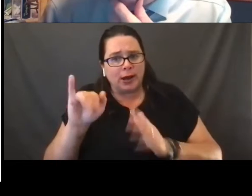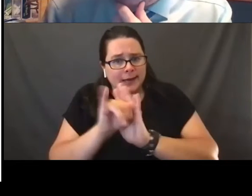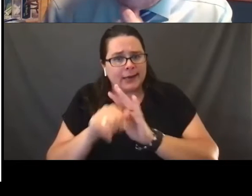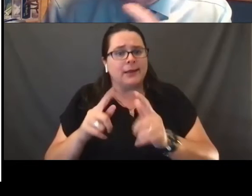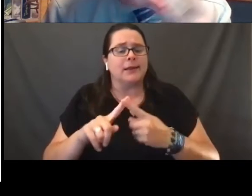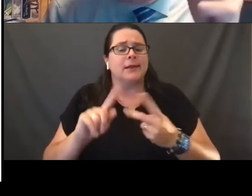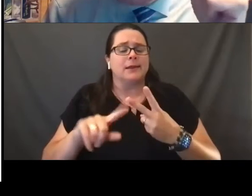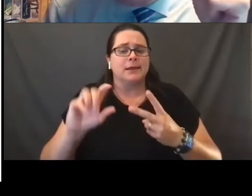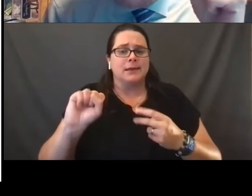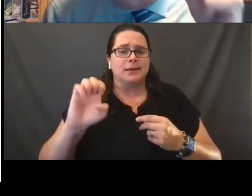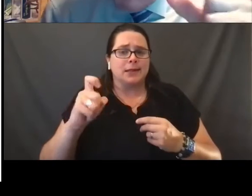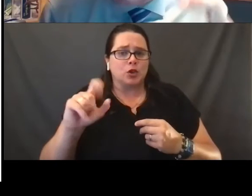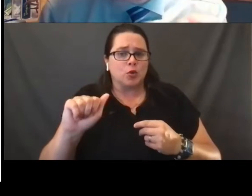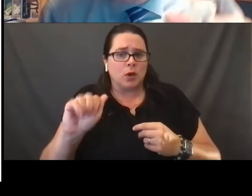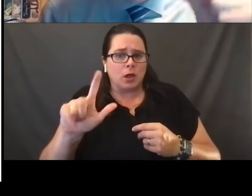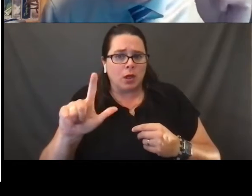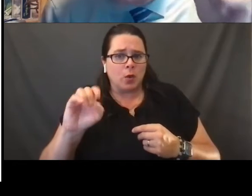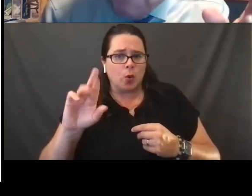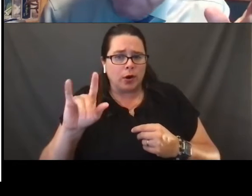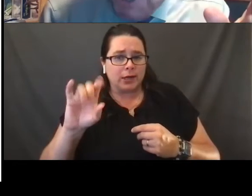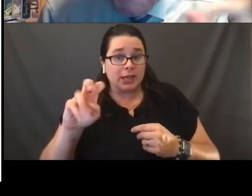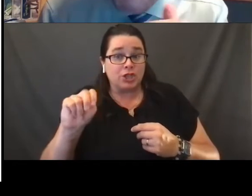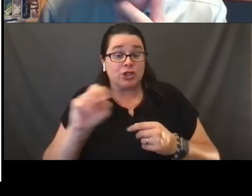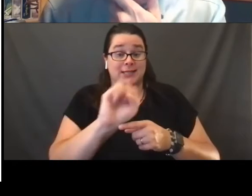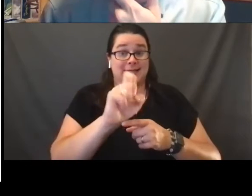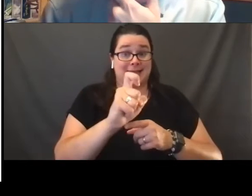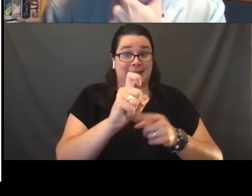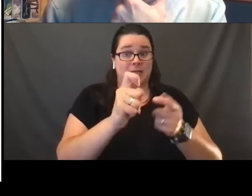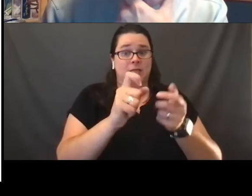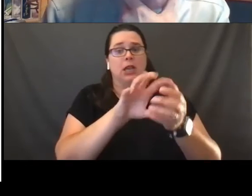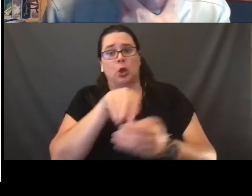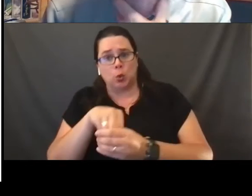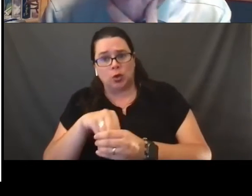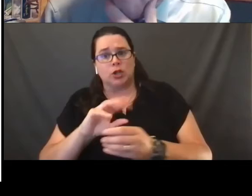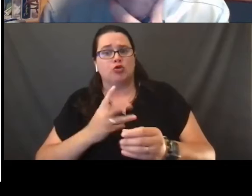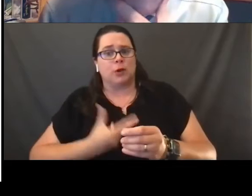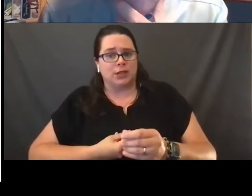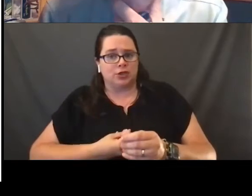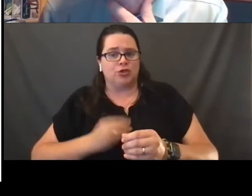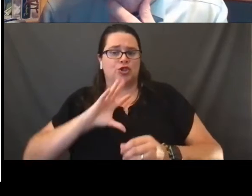would include under the word sex, the transgender community, people of all, once again,